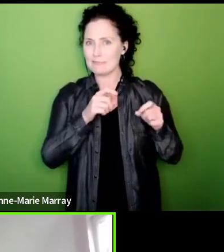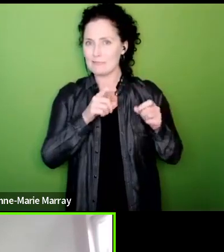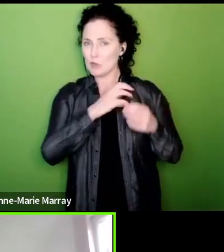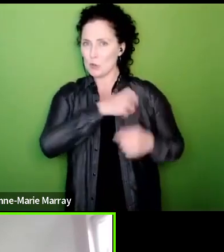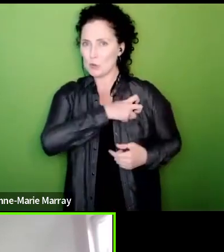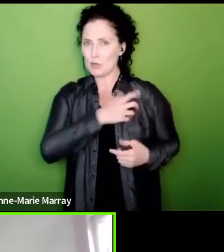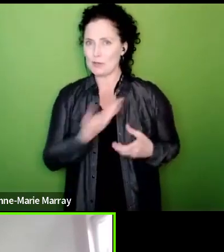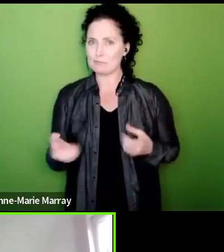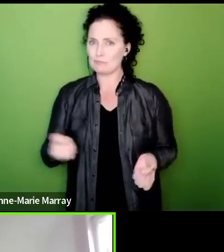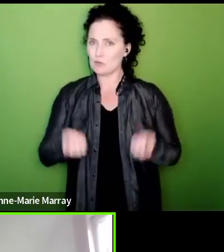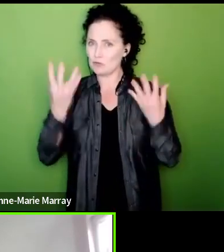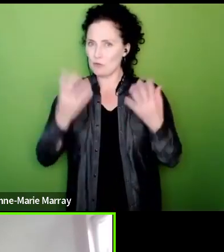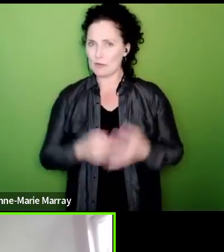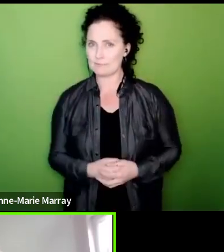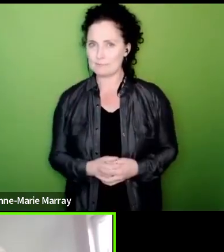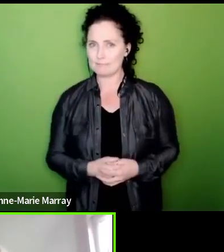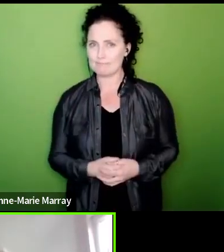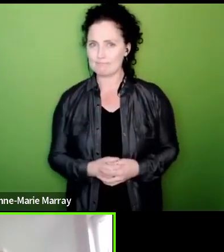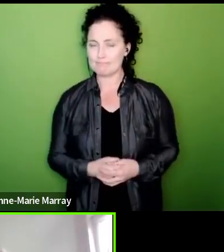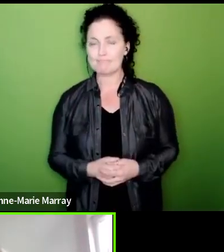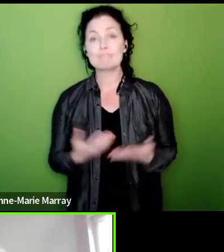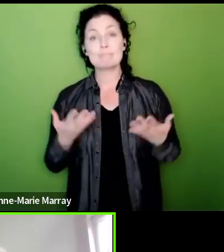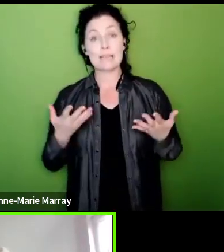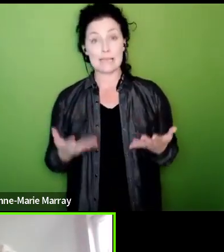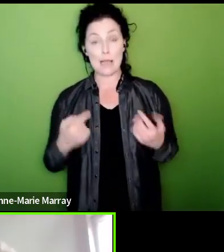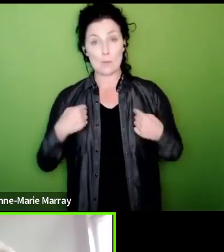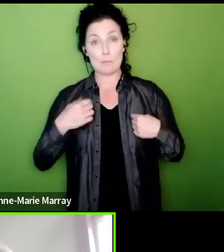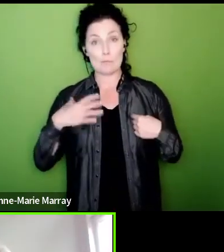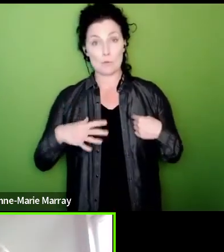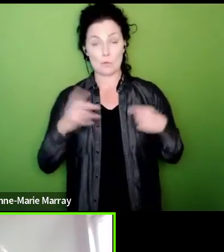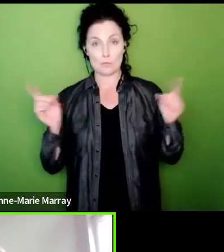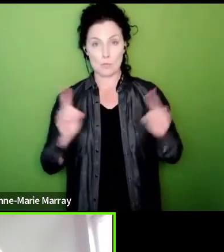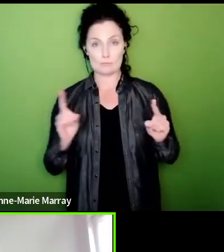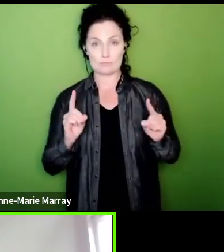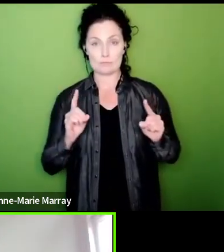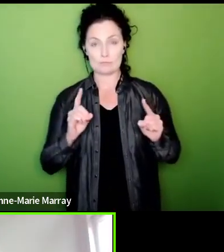so Fran what I wanted to do now is to just set out for people what the NEC has just decided and